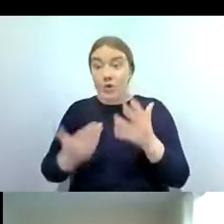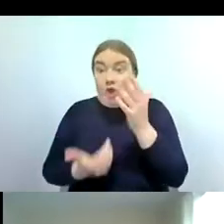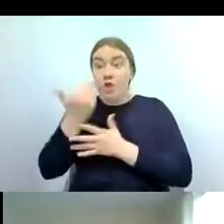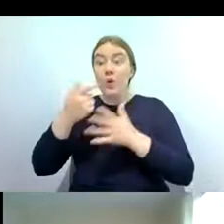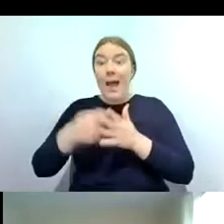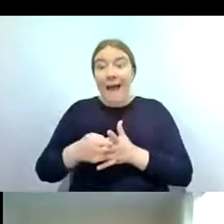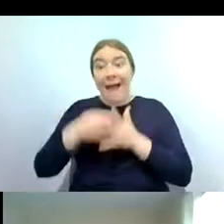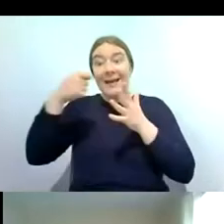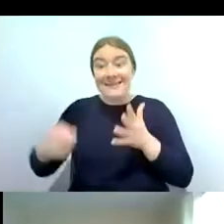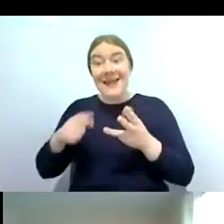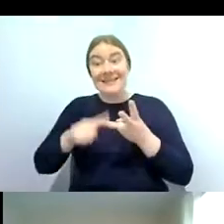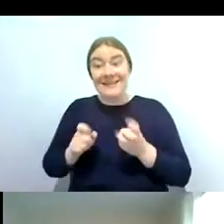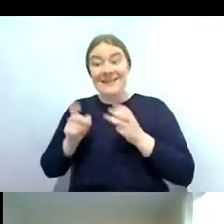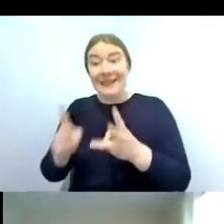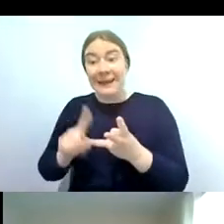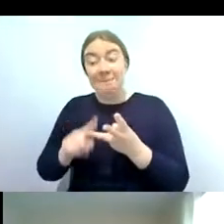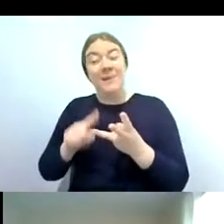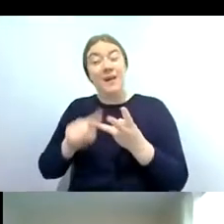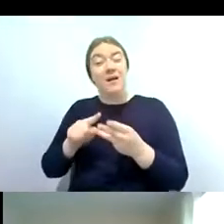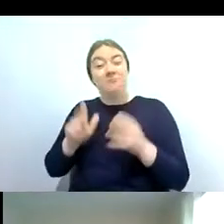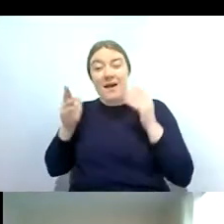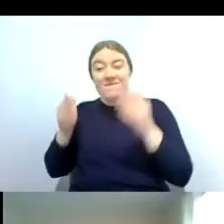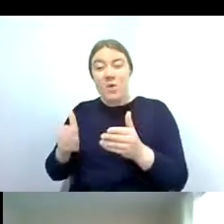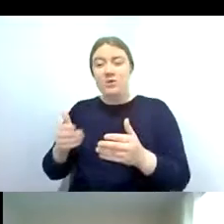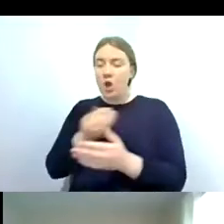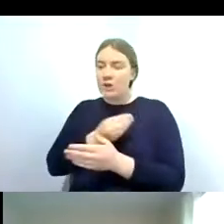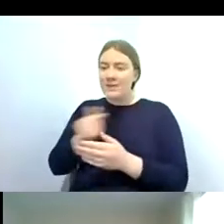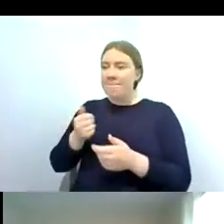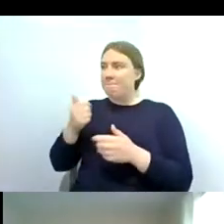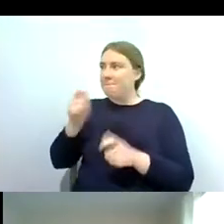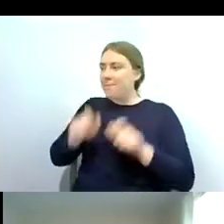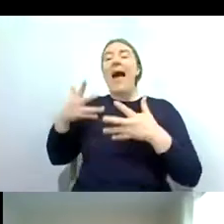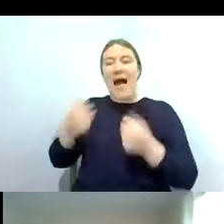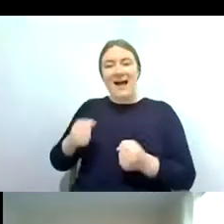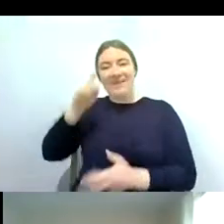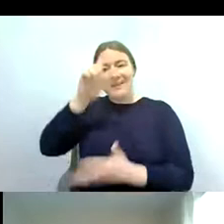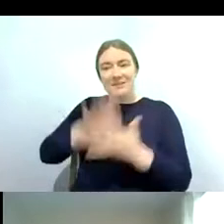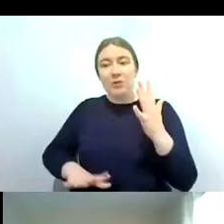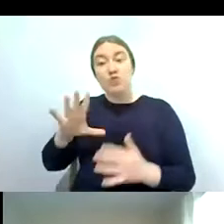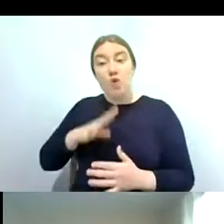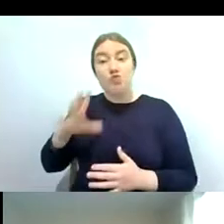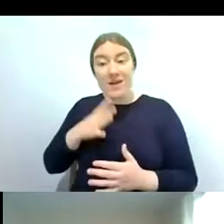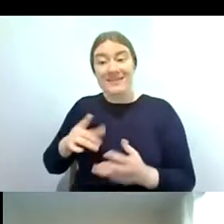got some experience and are really keen to take it further so the extended riverfly course um